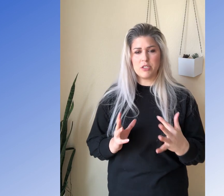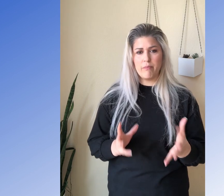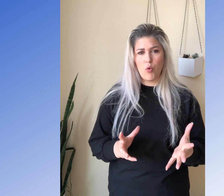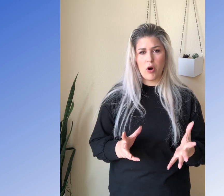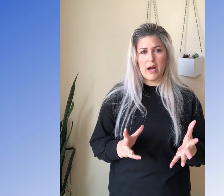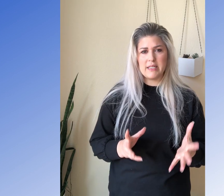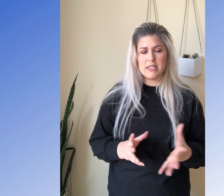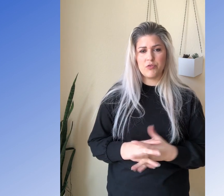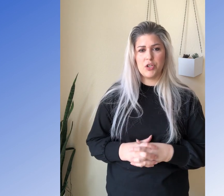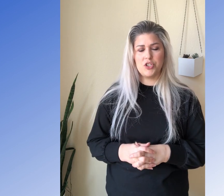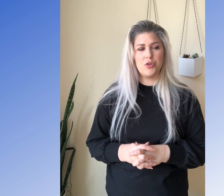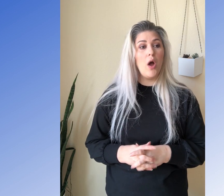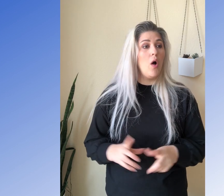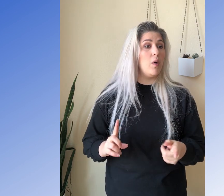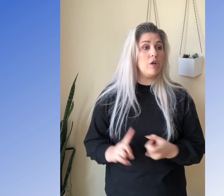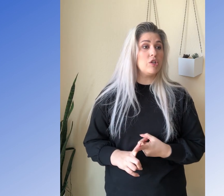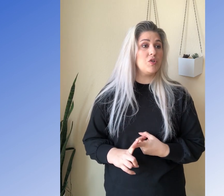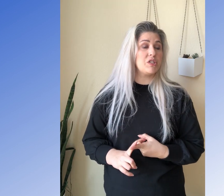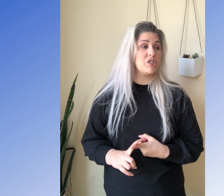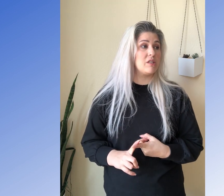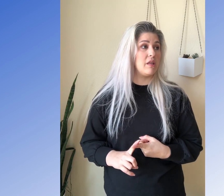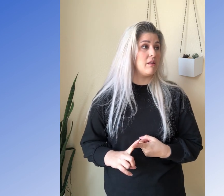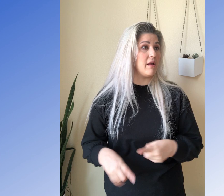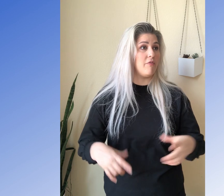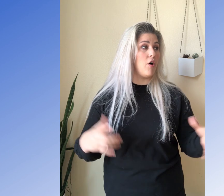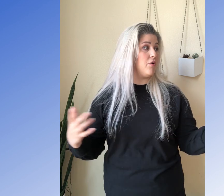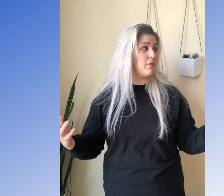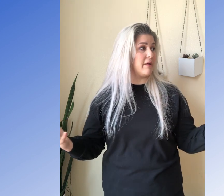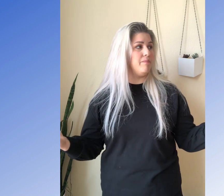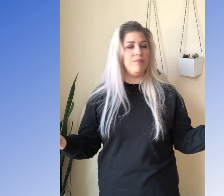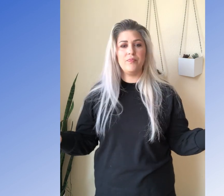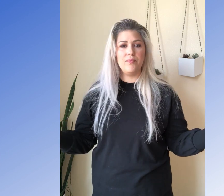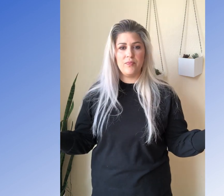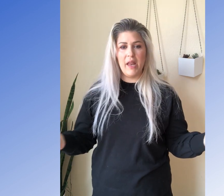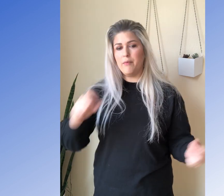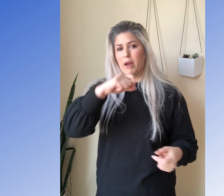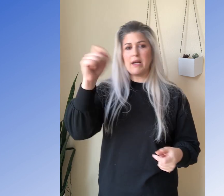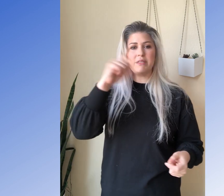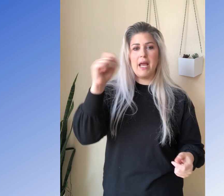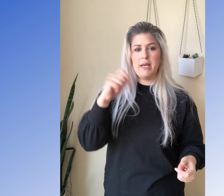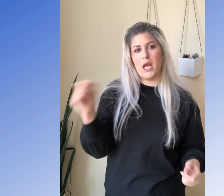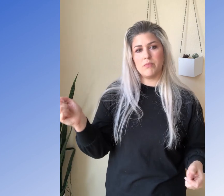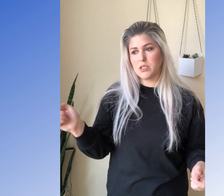there are some more ideas for you to do. What you can do is just think of all like write down 10 names that you know,